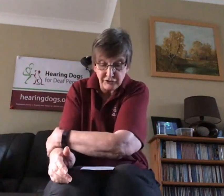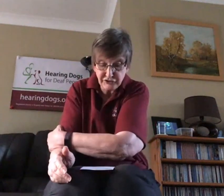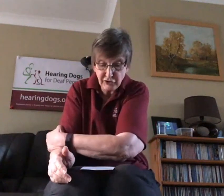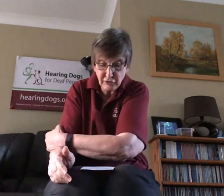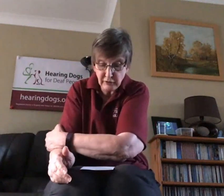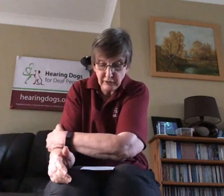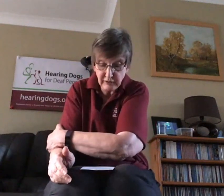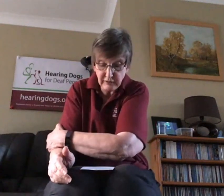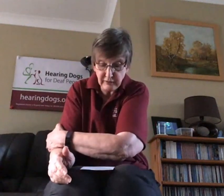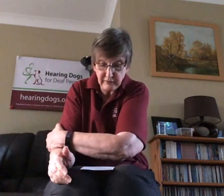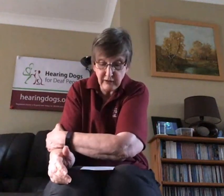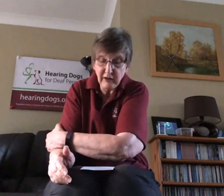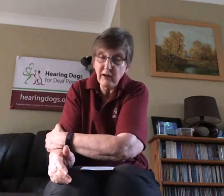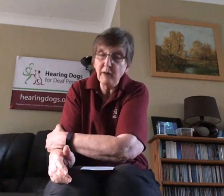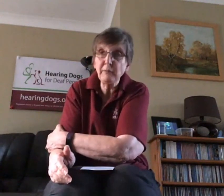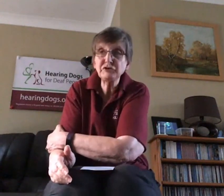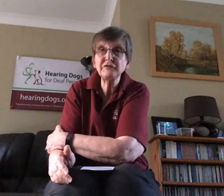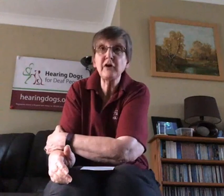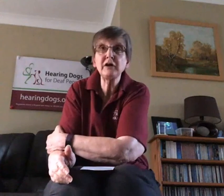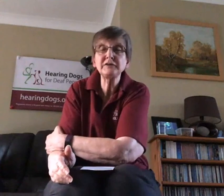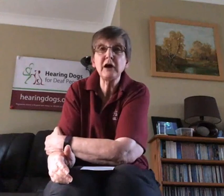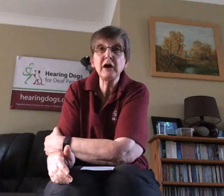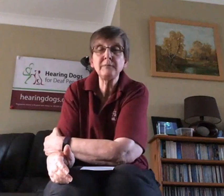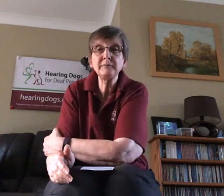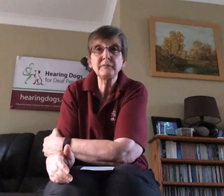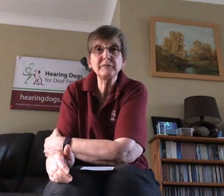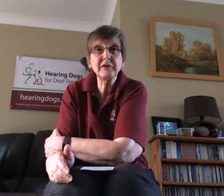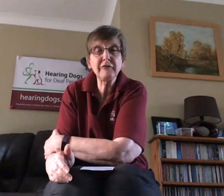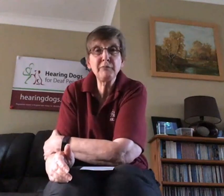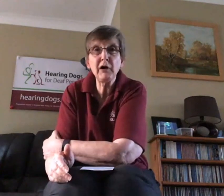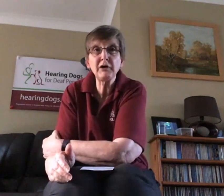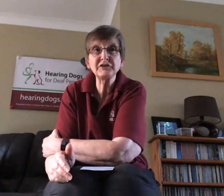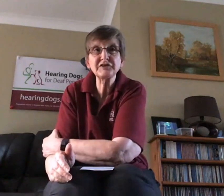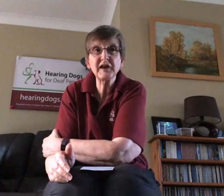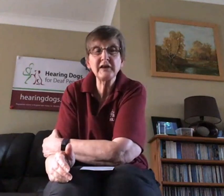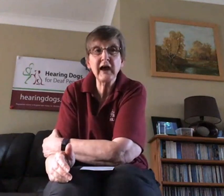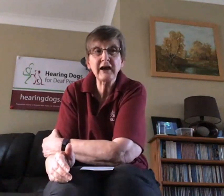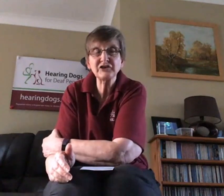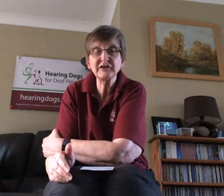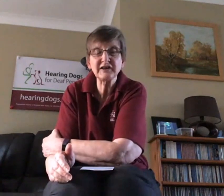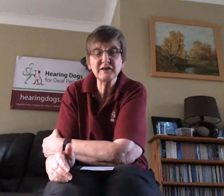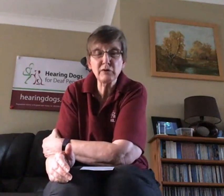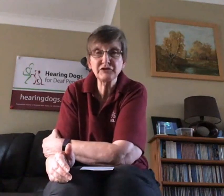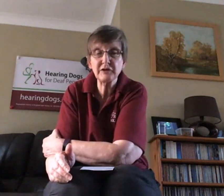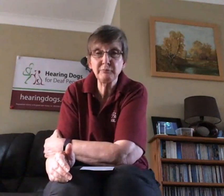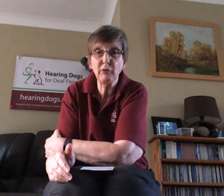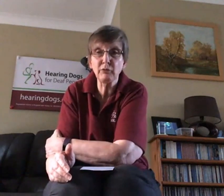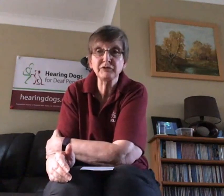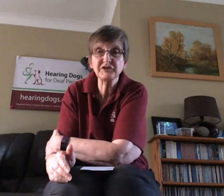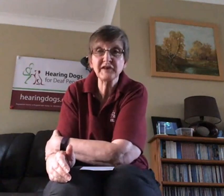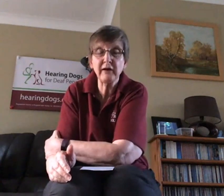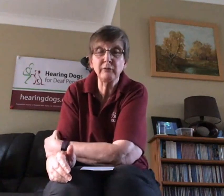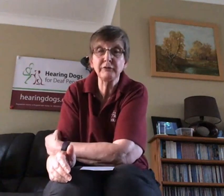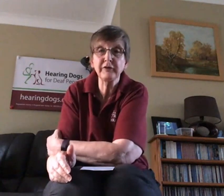So most of our deaf partners say that actually that's the most important sound that they